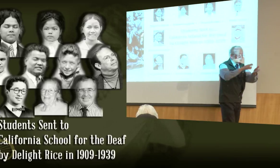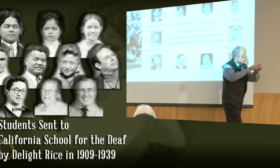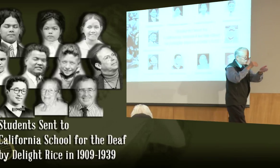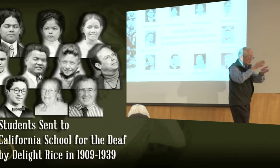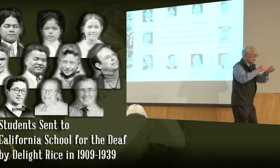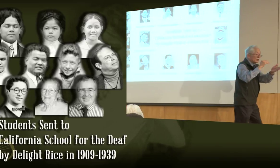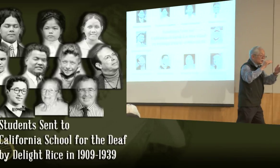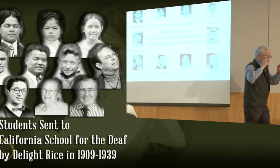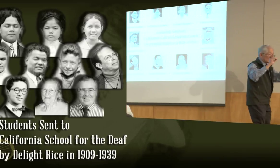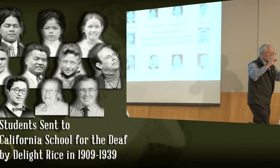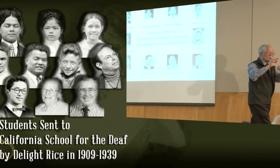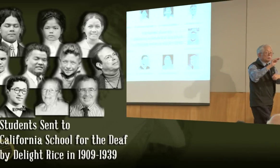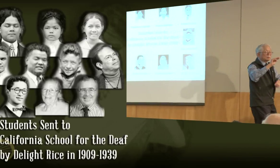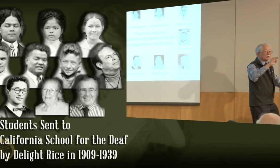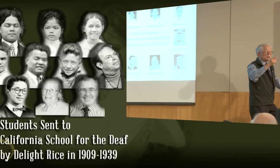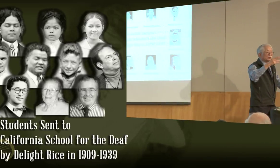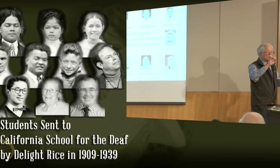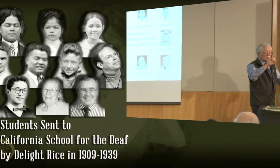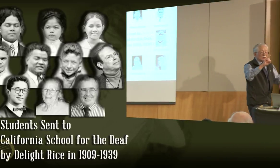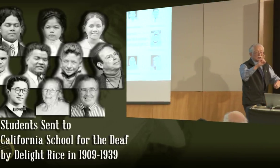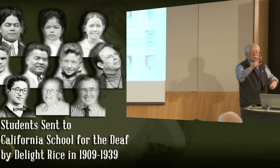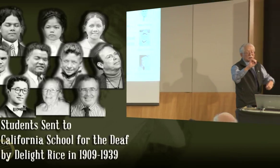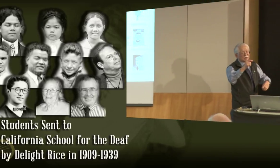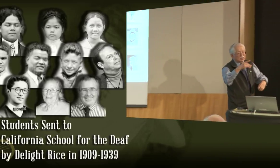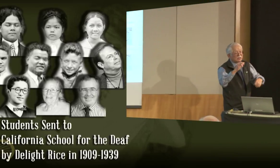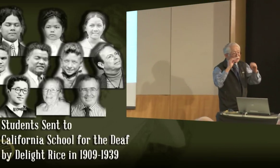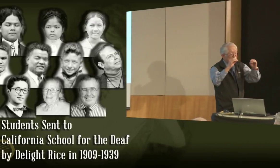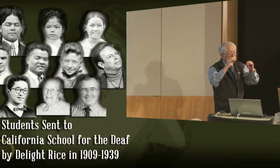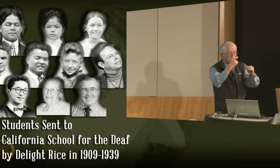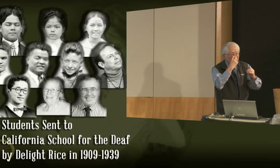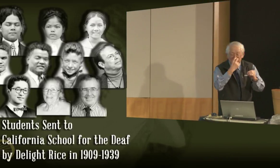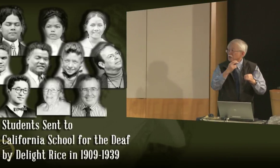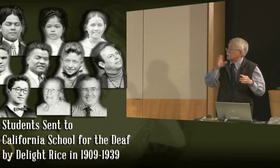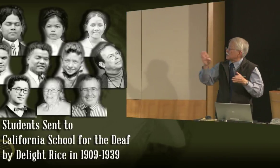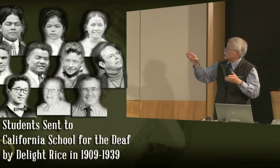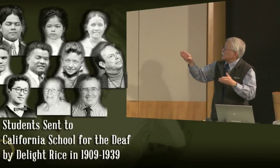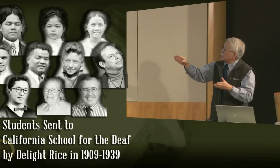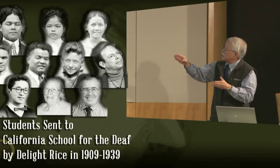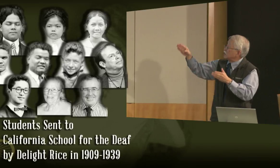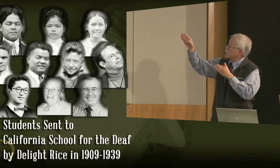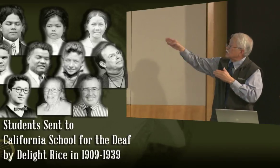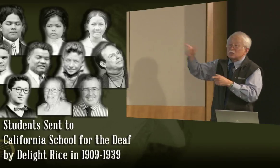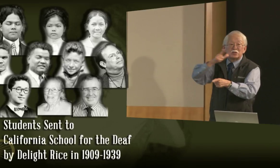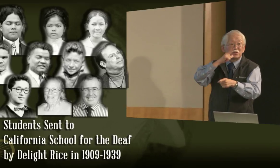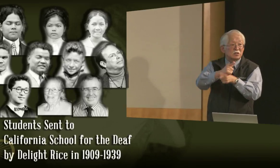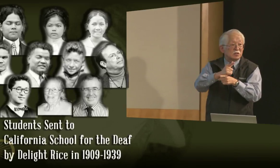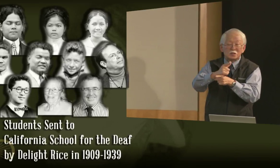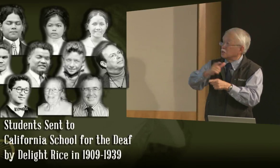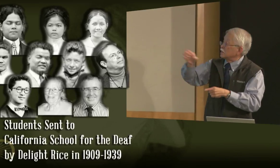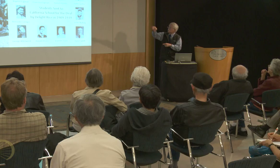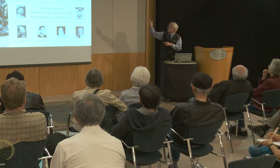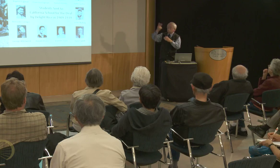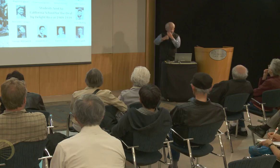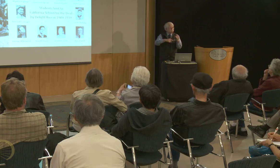up in the top corner you see Rogerio Lightman, he was the one who taught the deaf and blind students I referred to, and then his